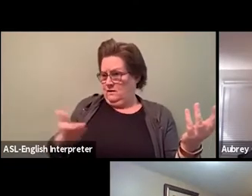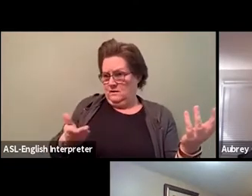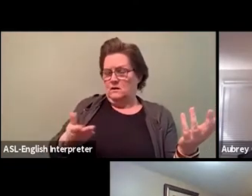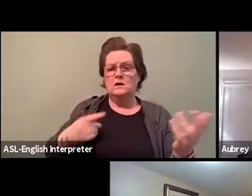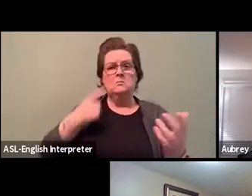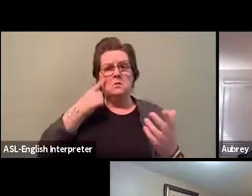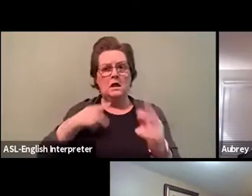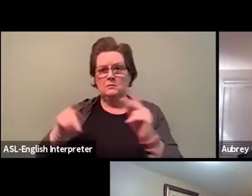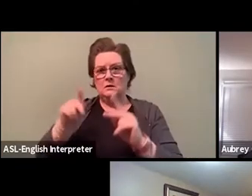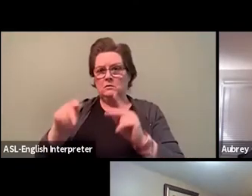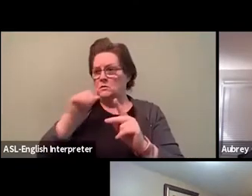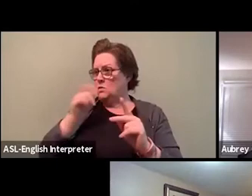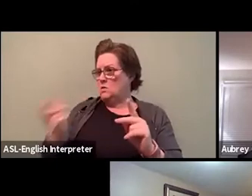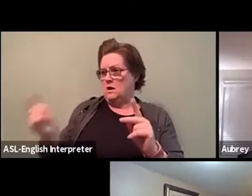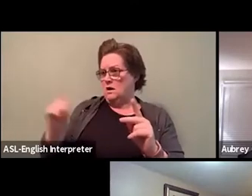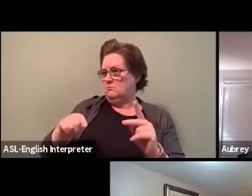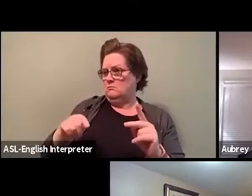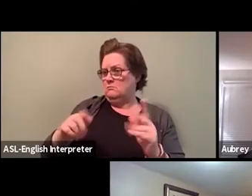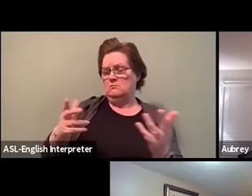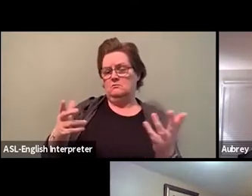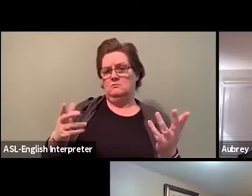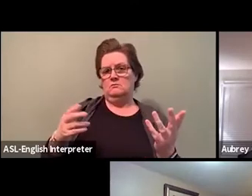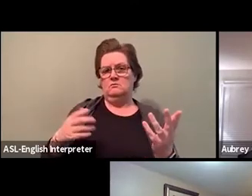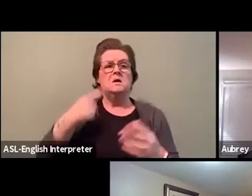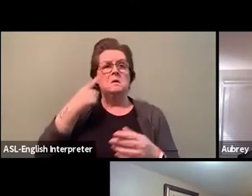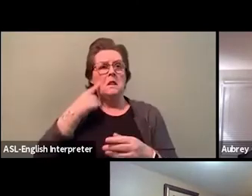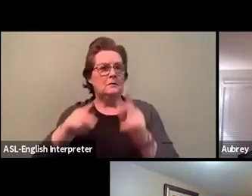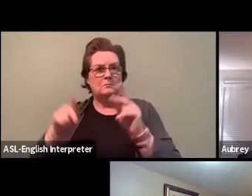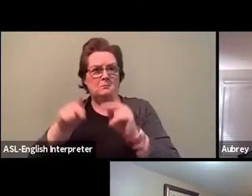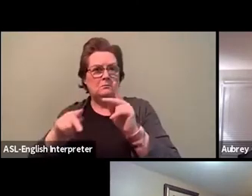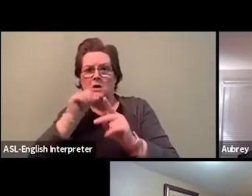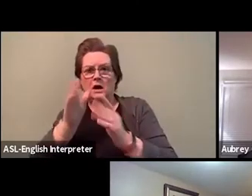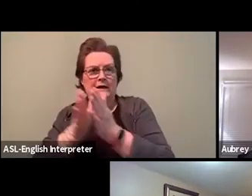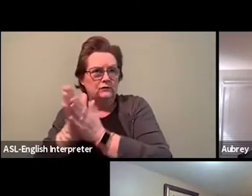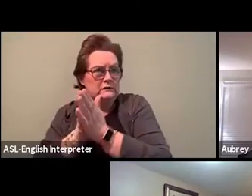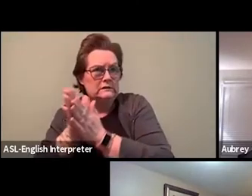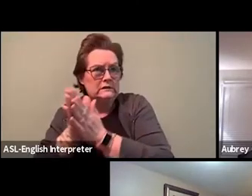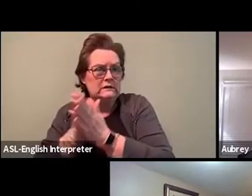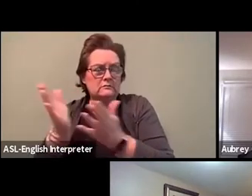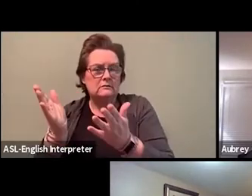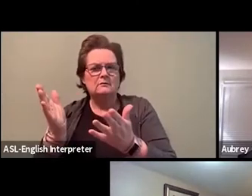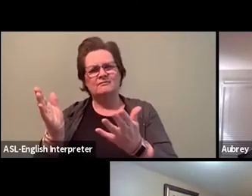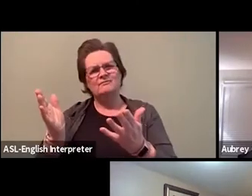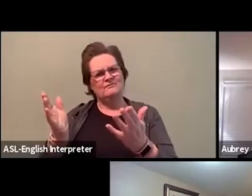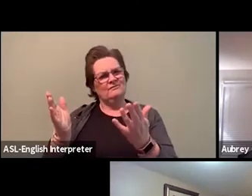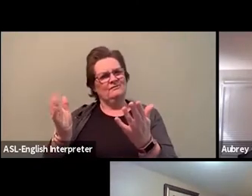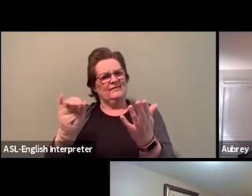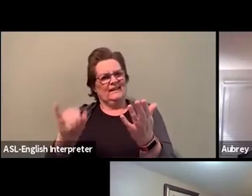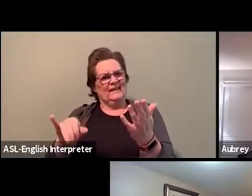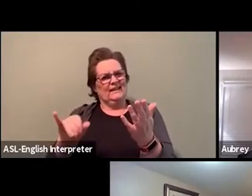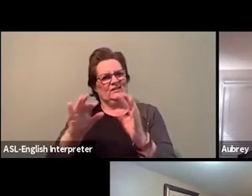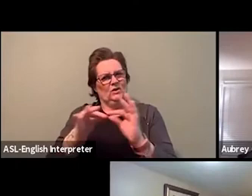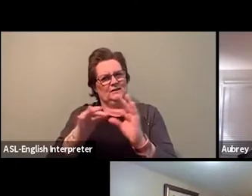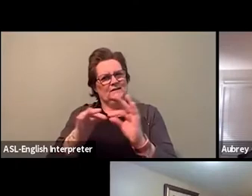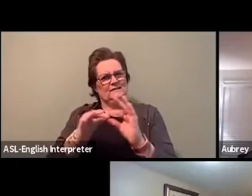that become challenging for us. What we've discovered, why having this AROAP Committee